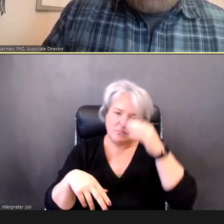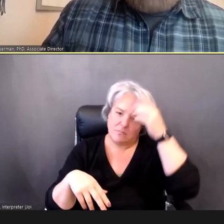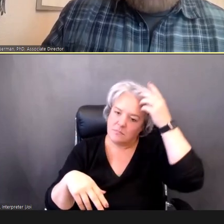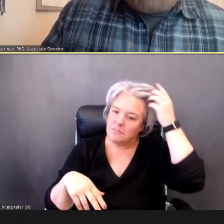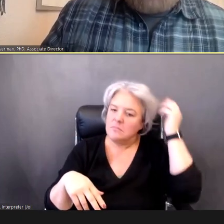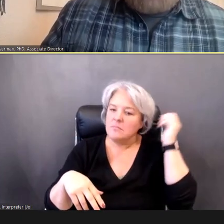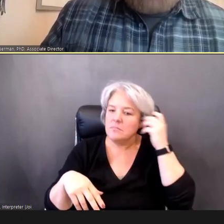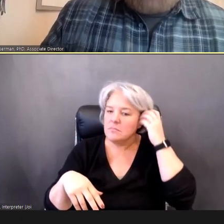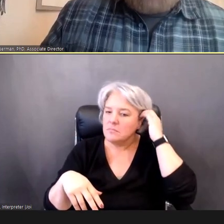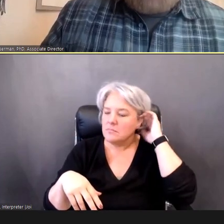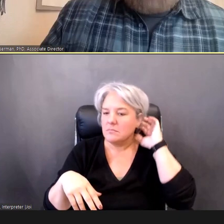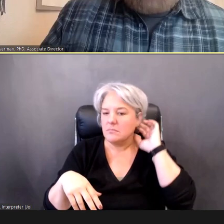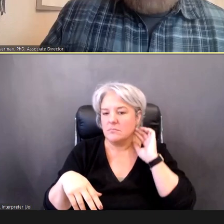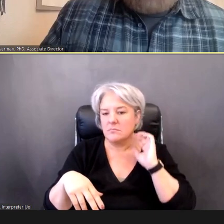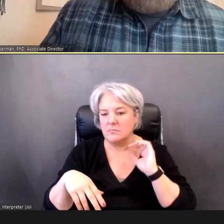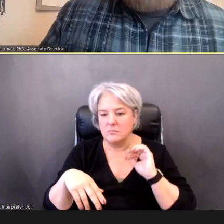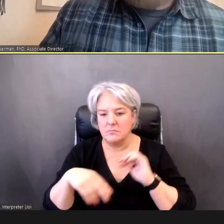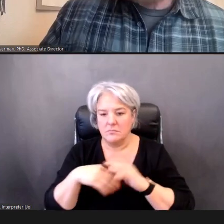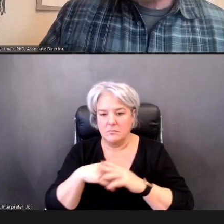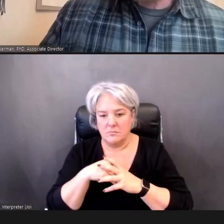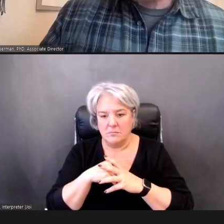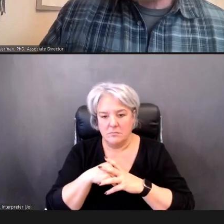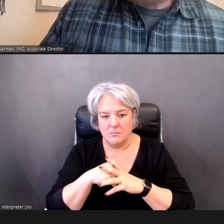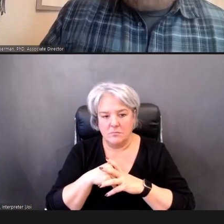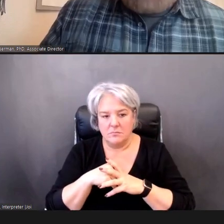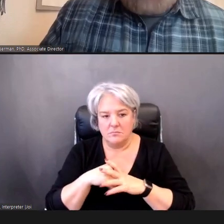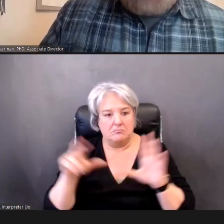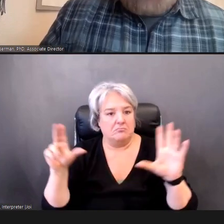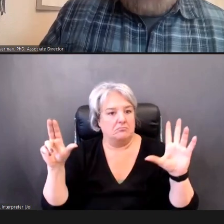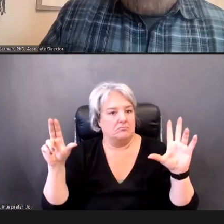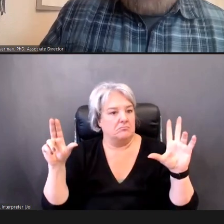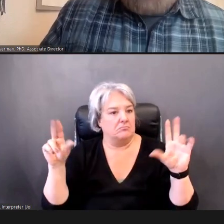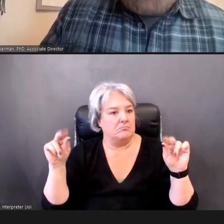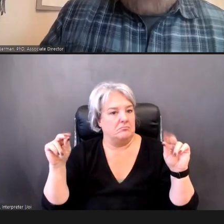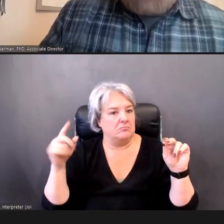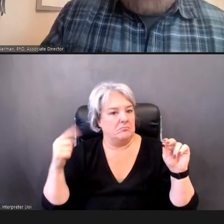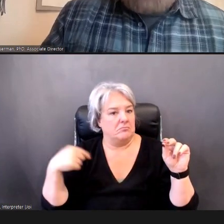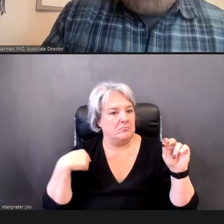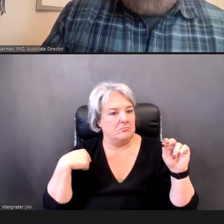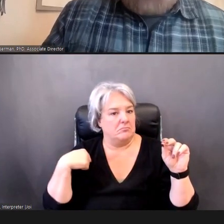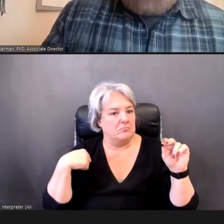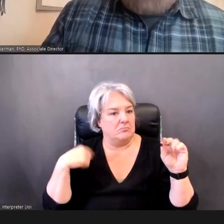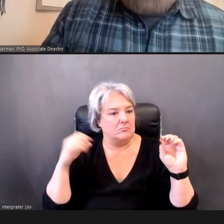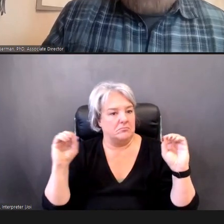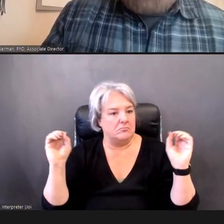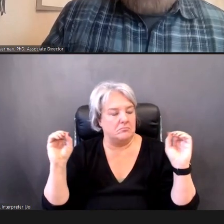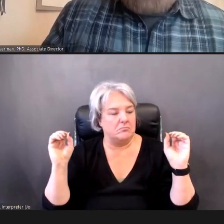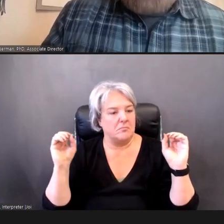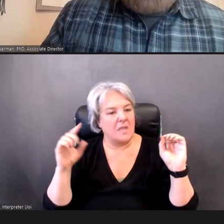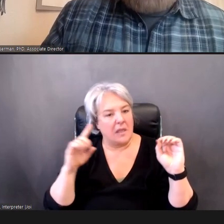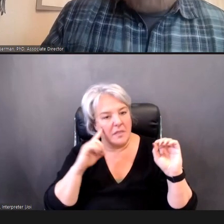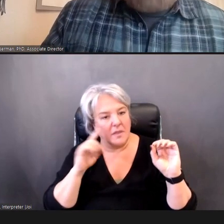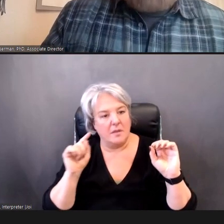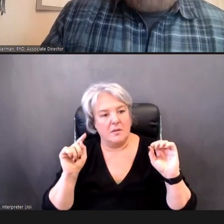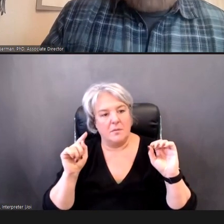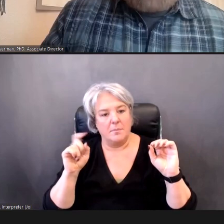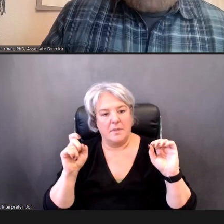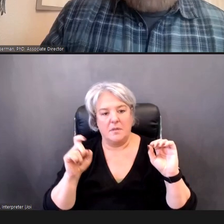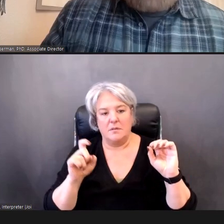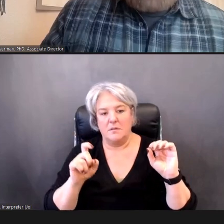Terry Foust, AuD, CCC-A/SLP: No, I don't think so. I -- I think because this particular piece of equipment